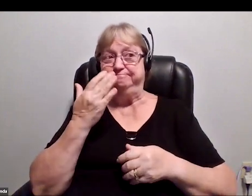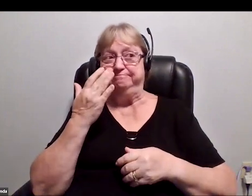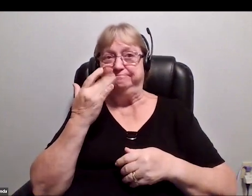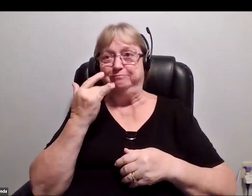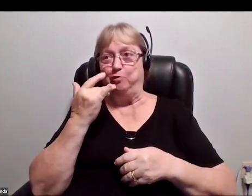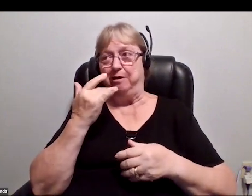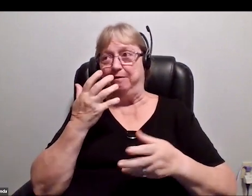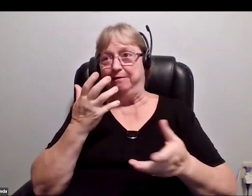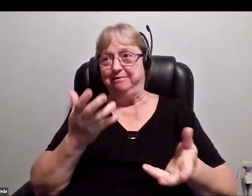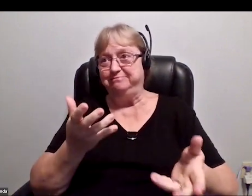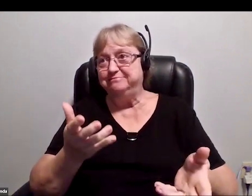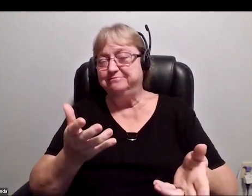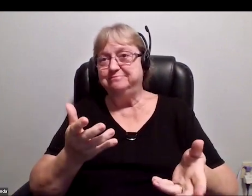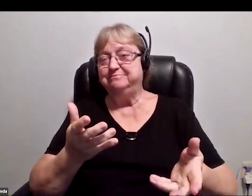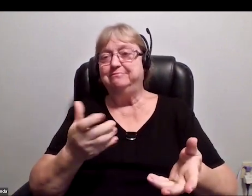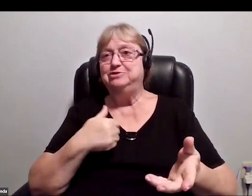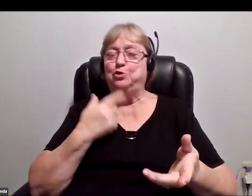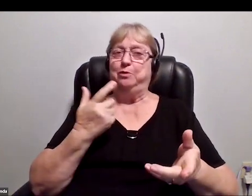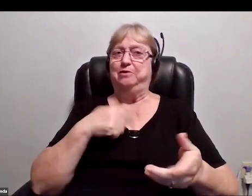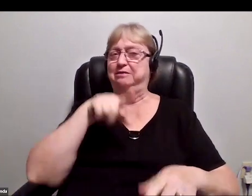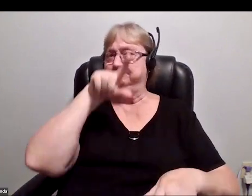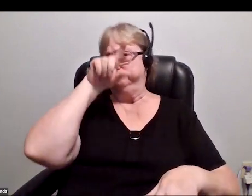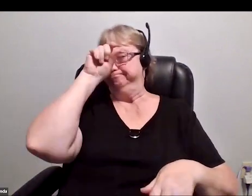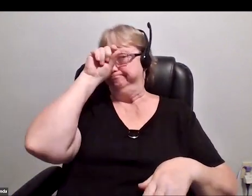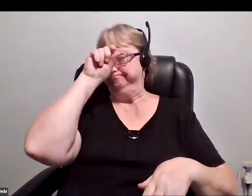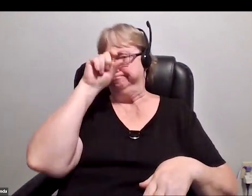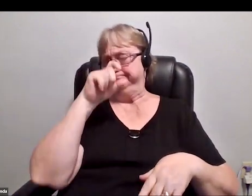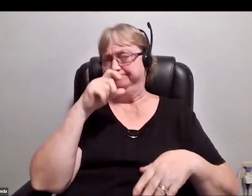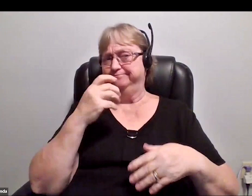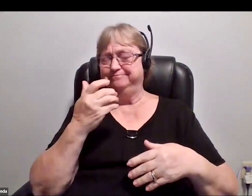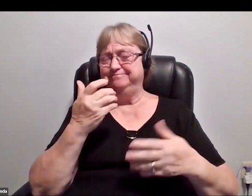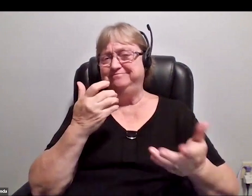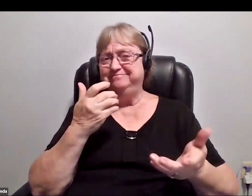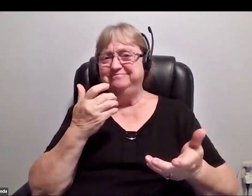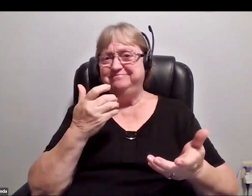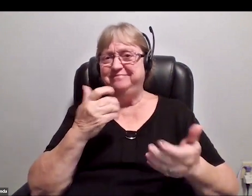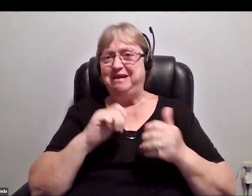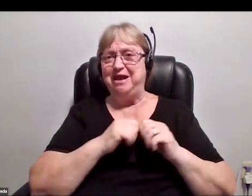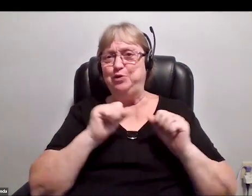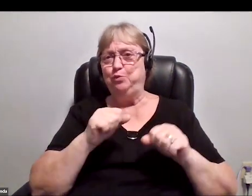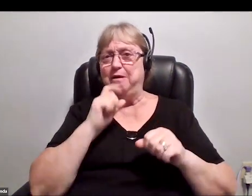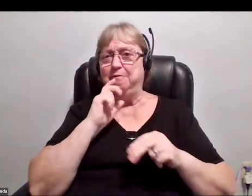We were trying to question a lot of the assumptions about how one could build satellites.